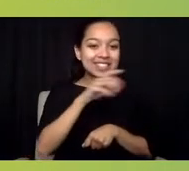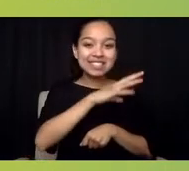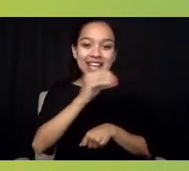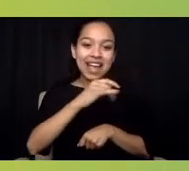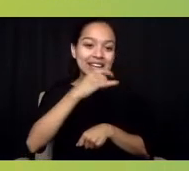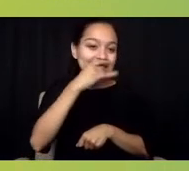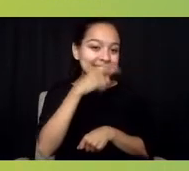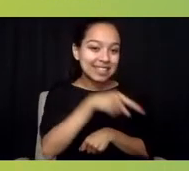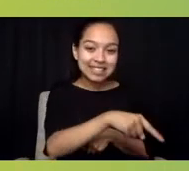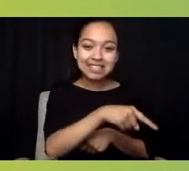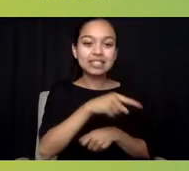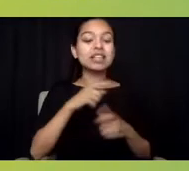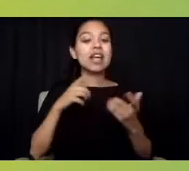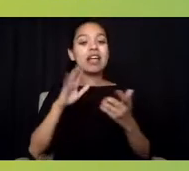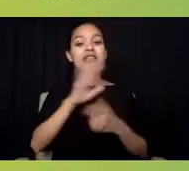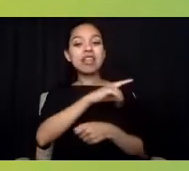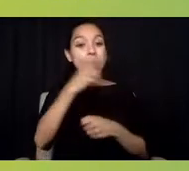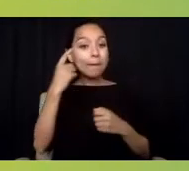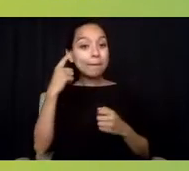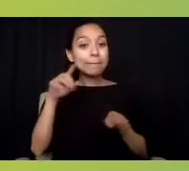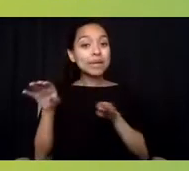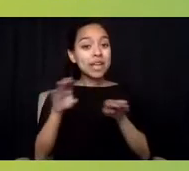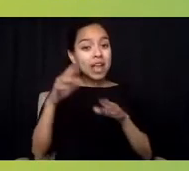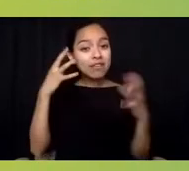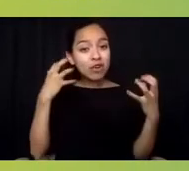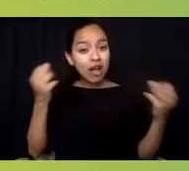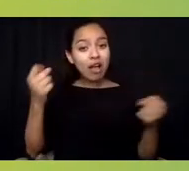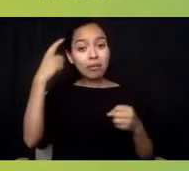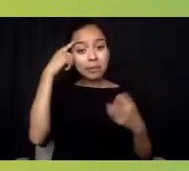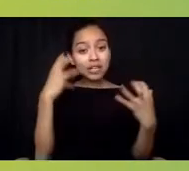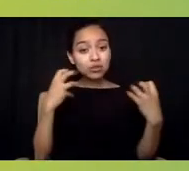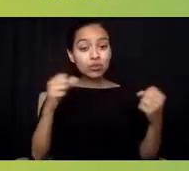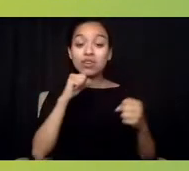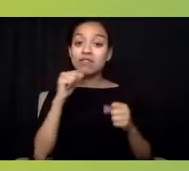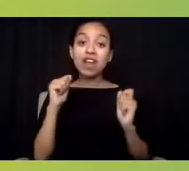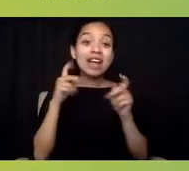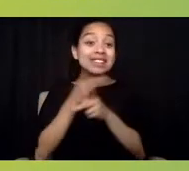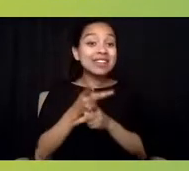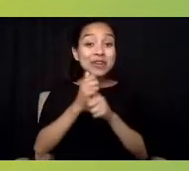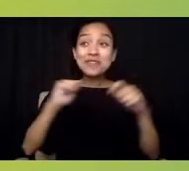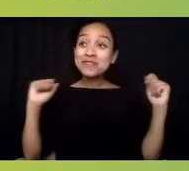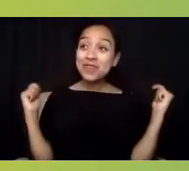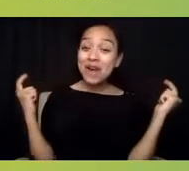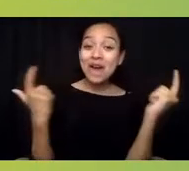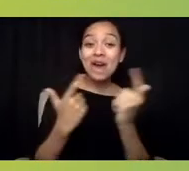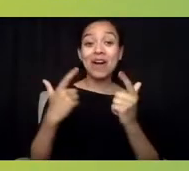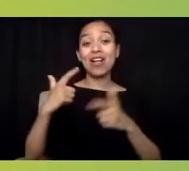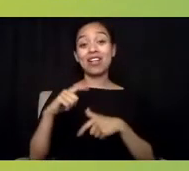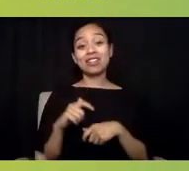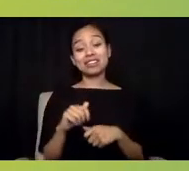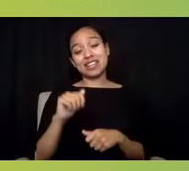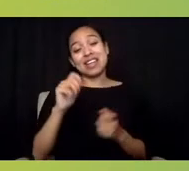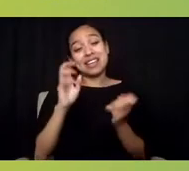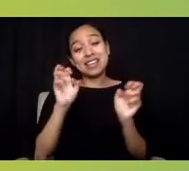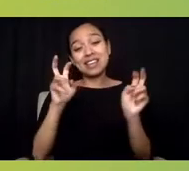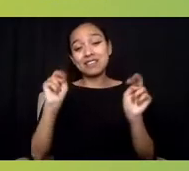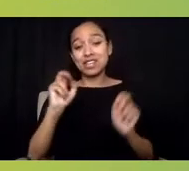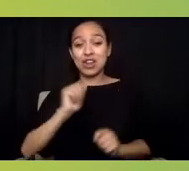and we haven't really sort of taken care of all of us even within ourselves, and I think that it's really an opportunity for us